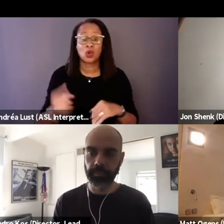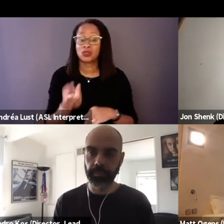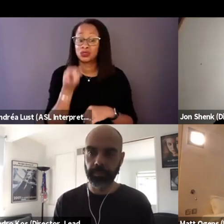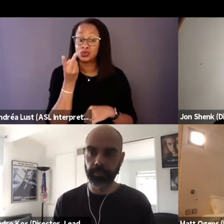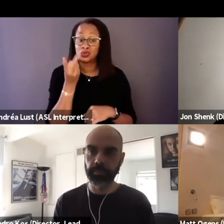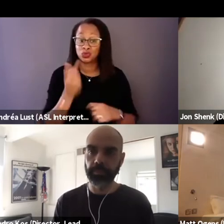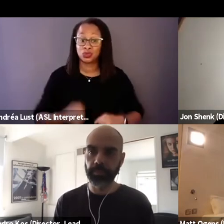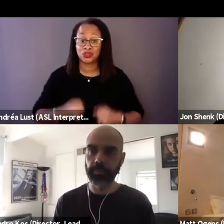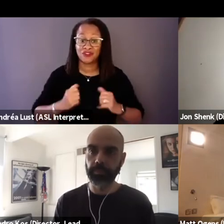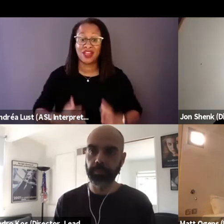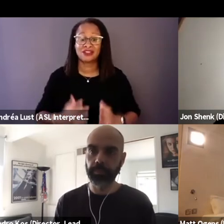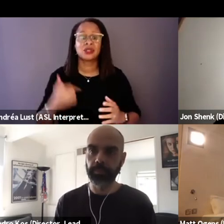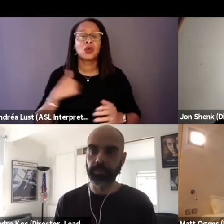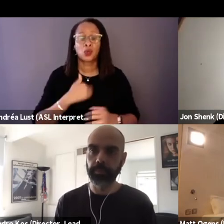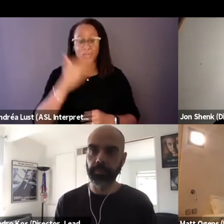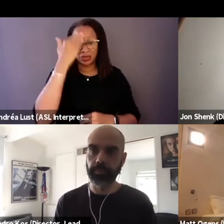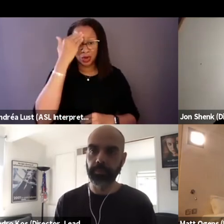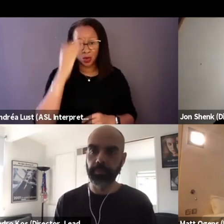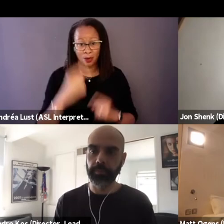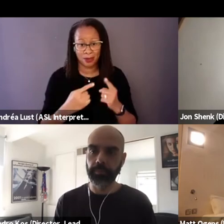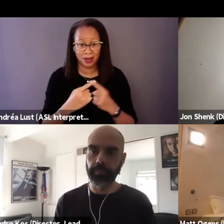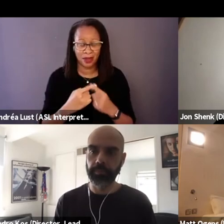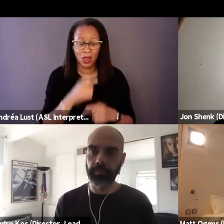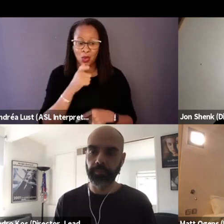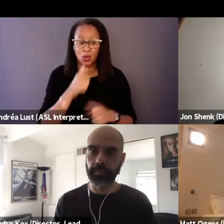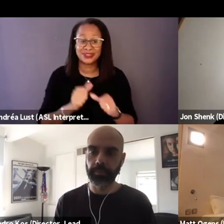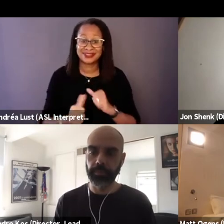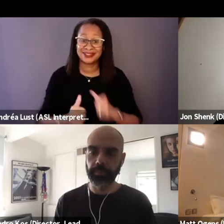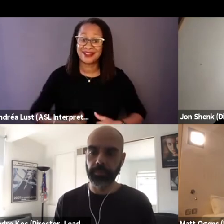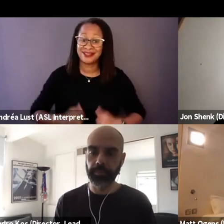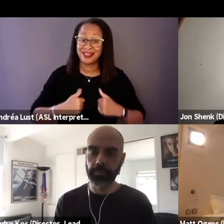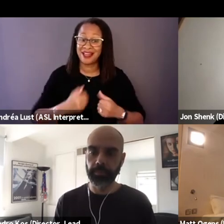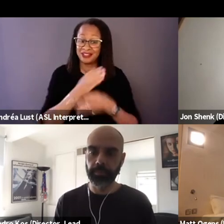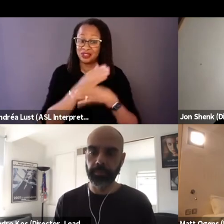that we know of, that are still alive to tell the story.